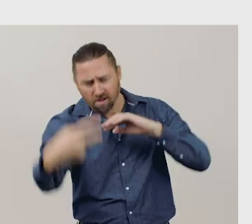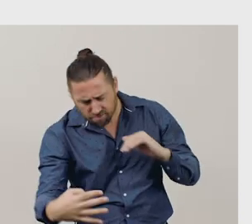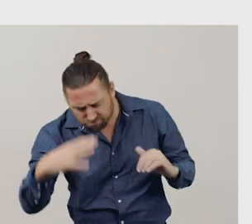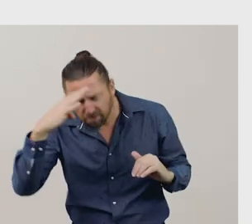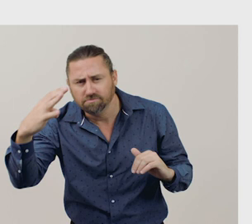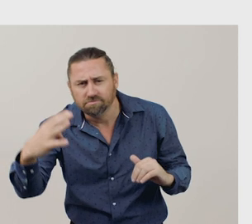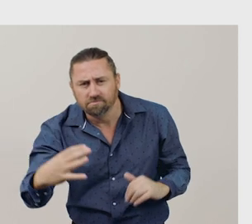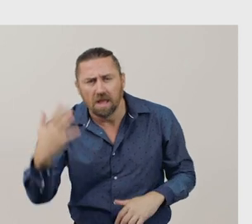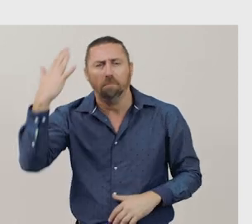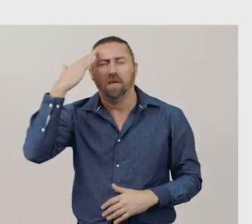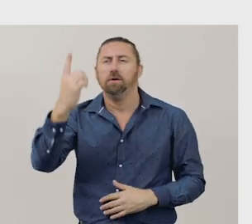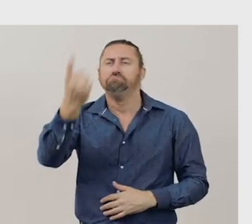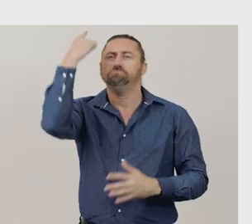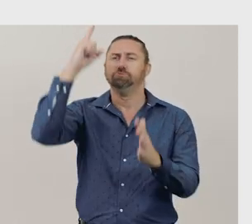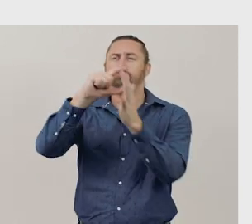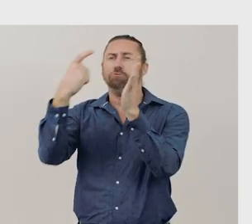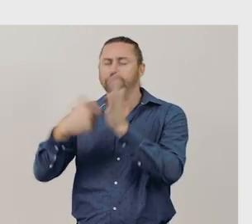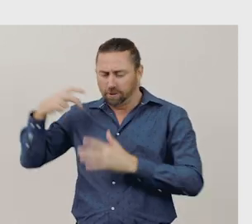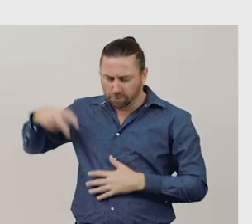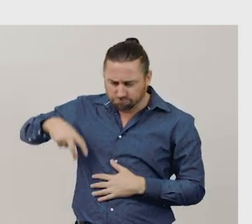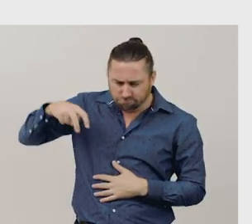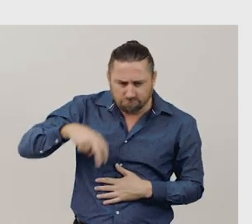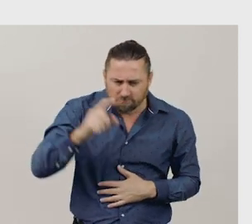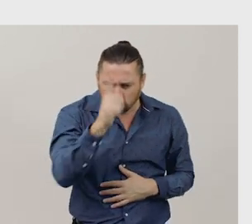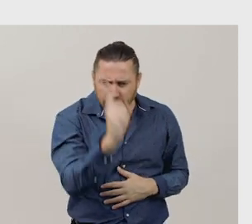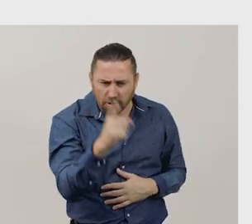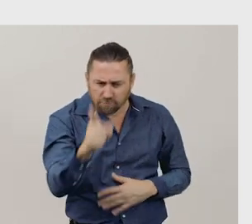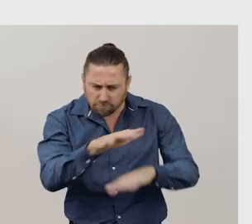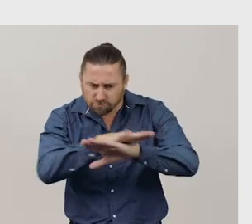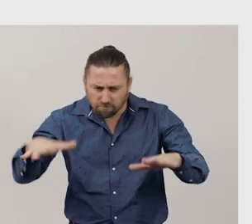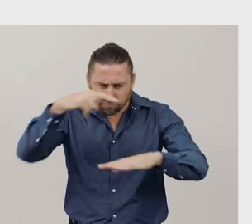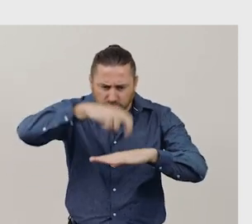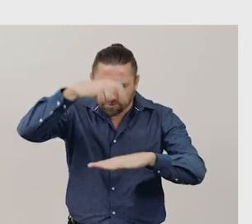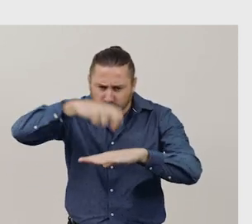Mama called the doctor and the doctor said, “No more monkeys jumping on the bed”.